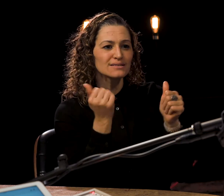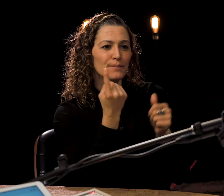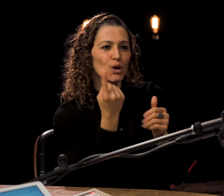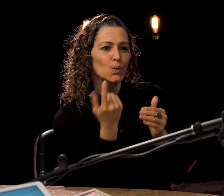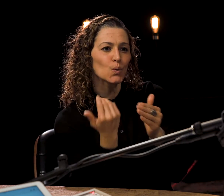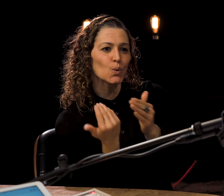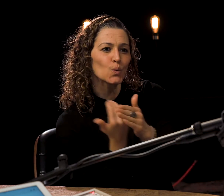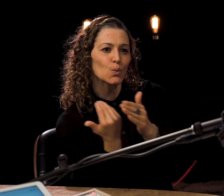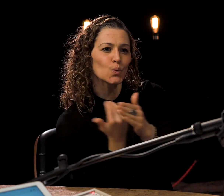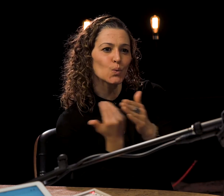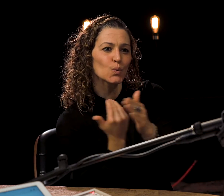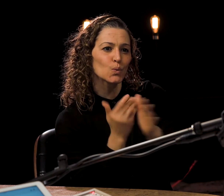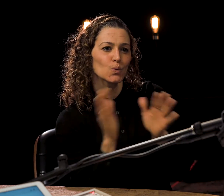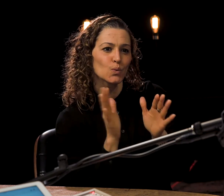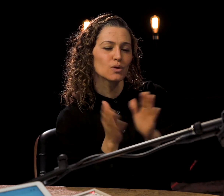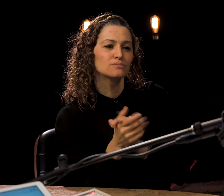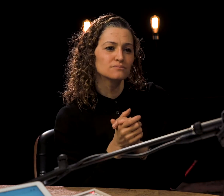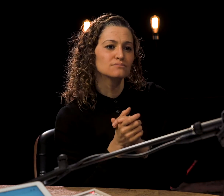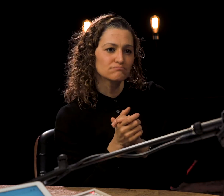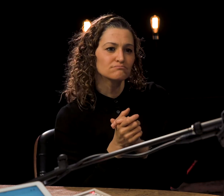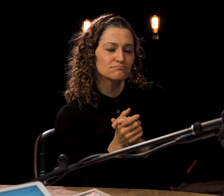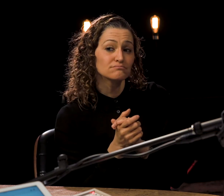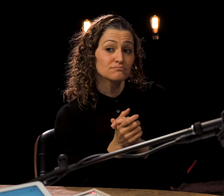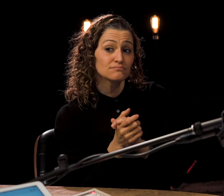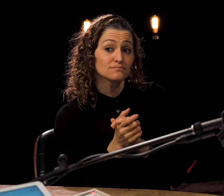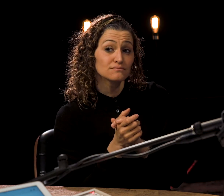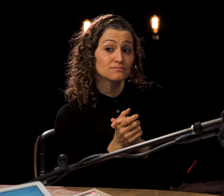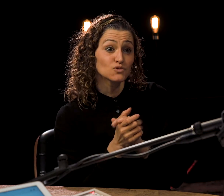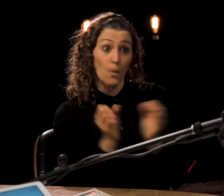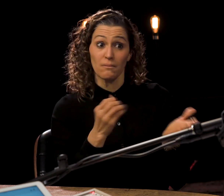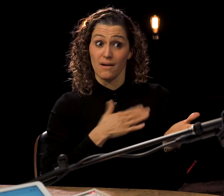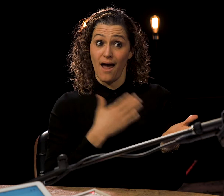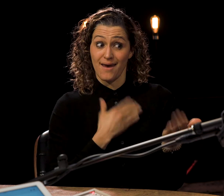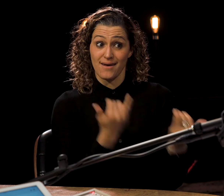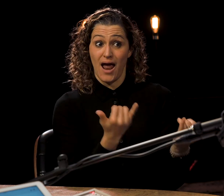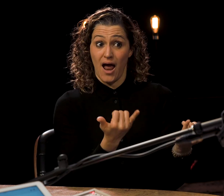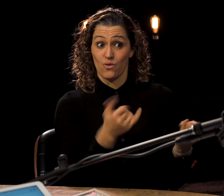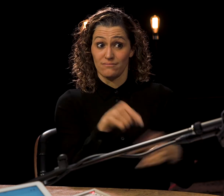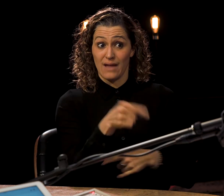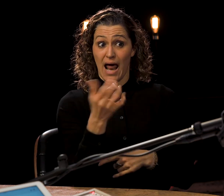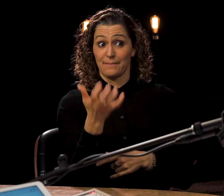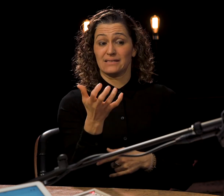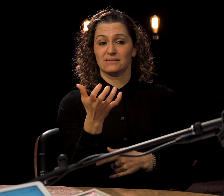Dawn Jani Birley: to take a chance, Dawn Jani Birley: to try something a little bit outside the box Dawn Jani Birley: and a little bit new. Dawn Jani Birley And so, that's where my experience is.